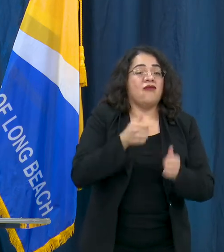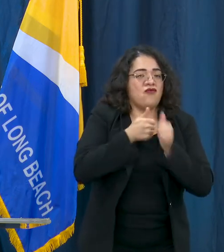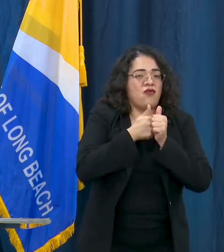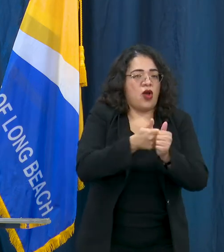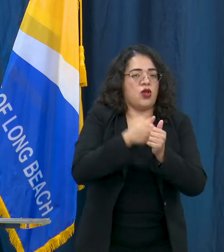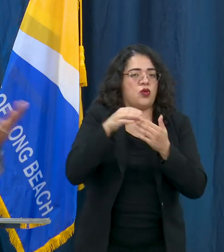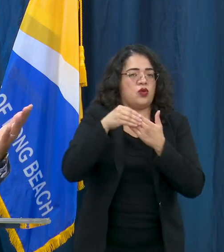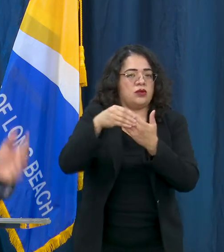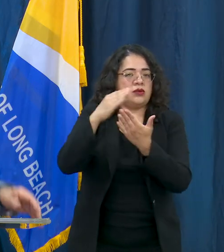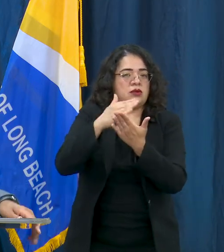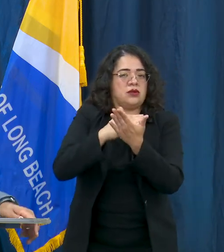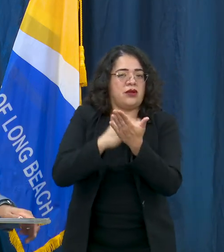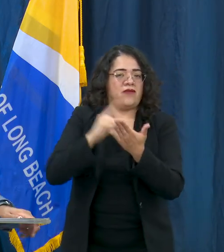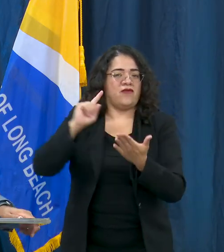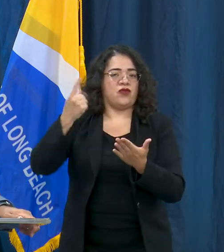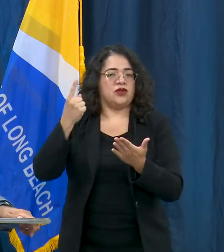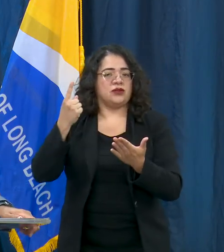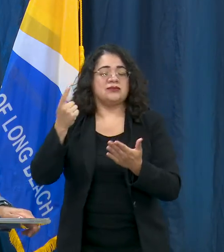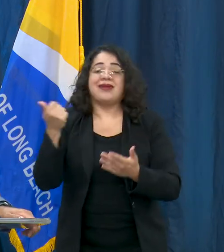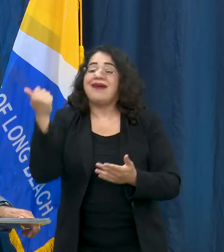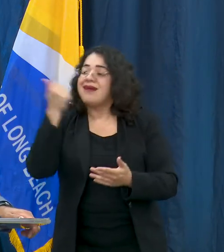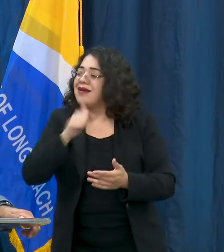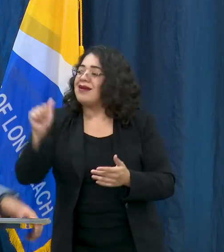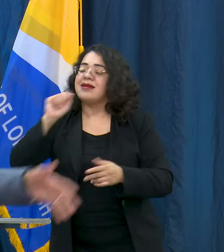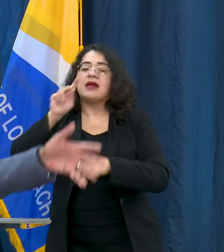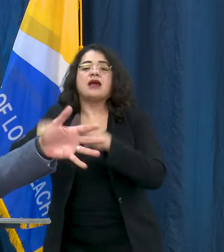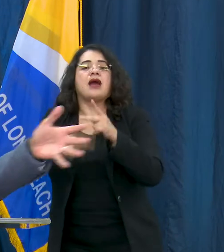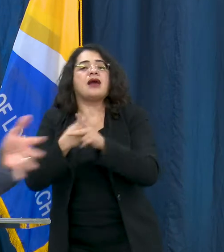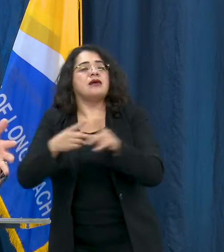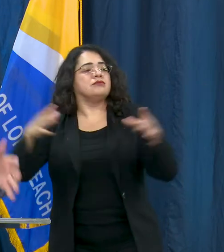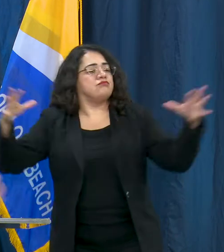any type of of gatherings where you're having groups of people are